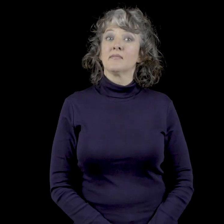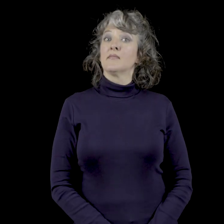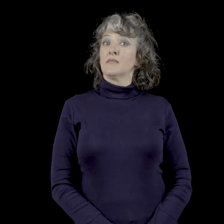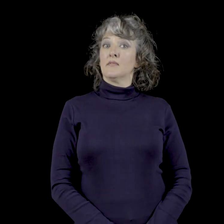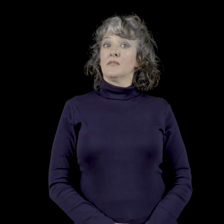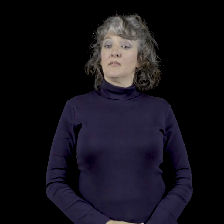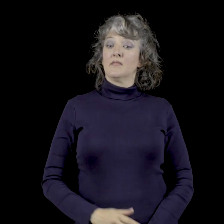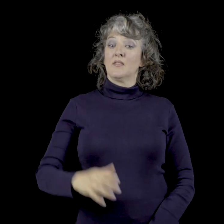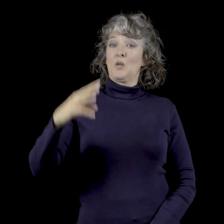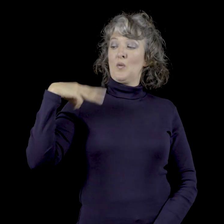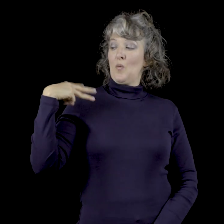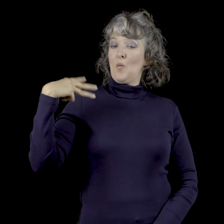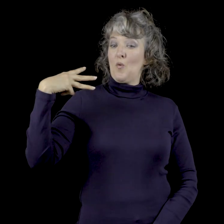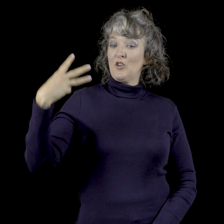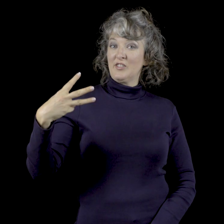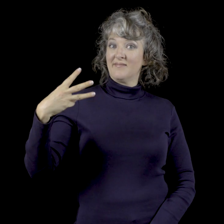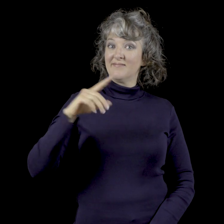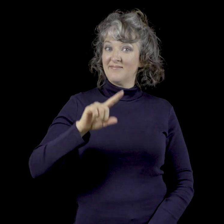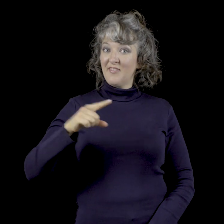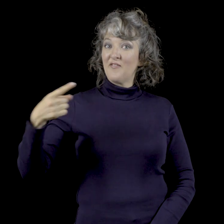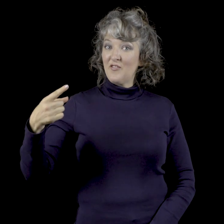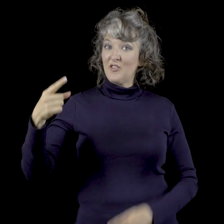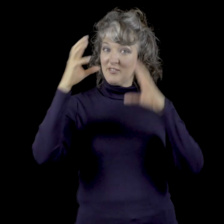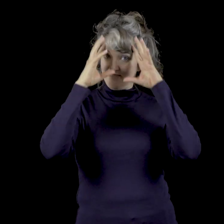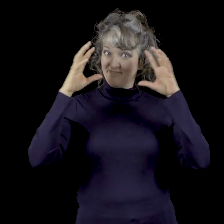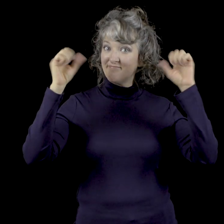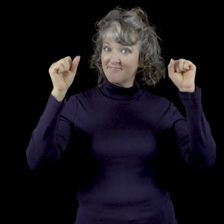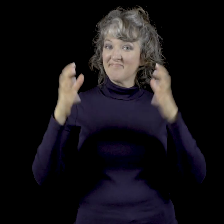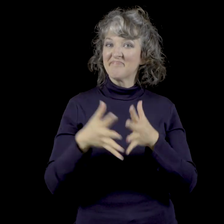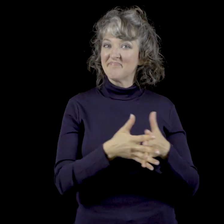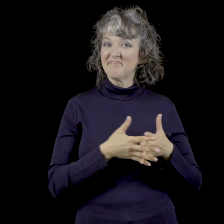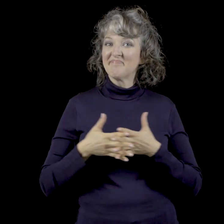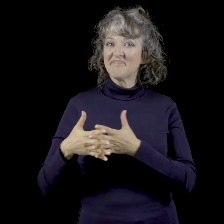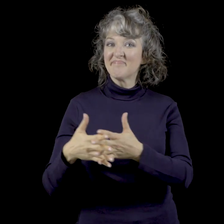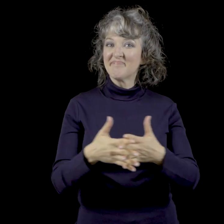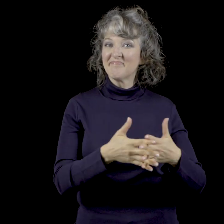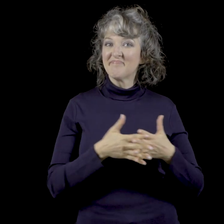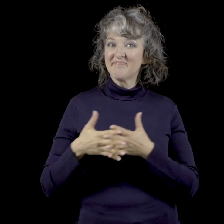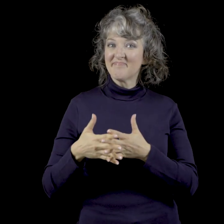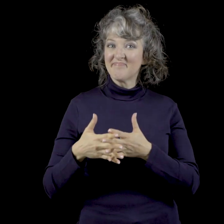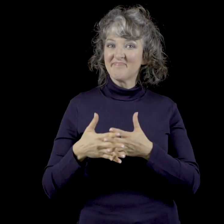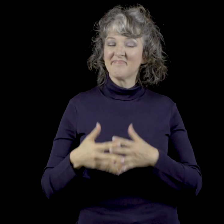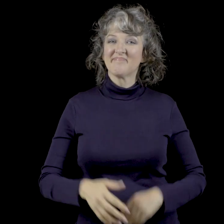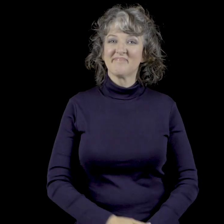(Past Tense) Town Destroyer, was the original Leader of America.